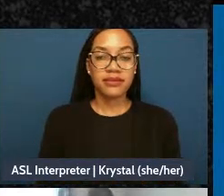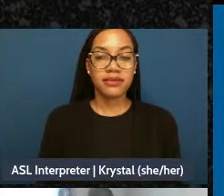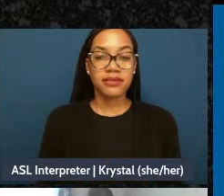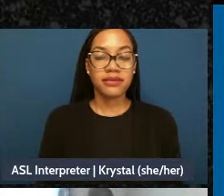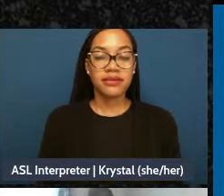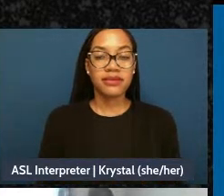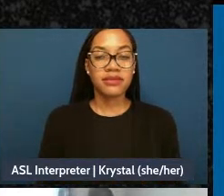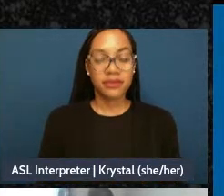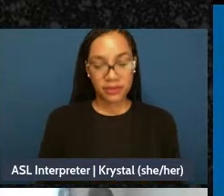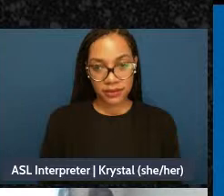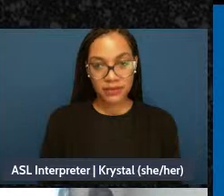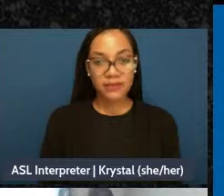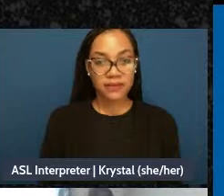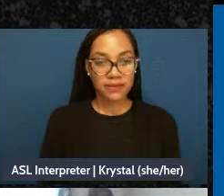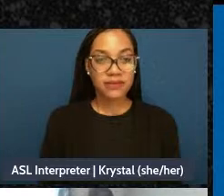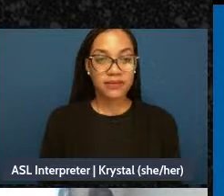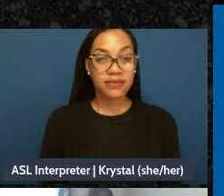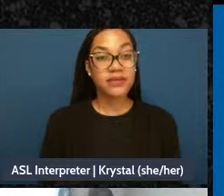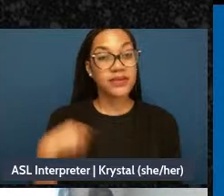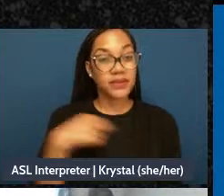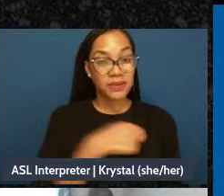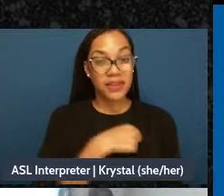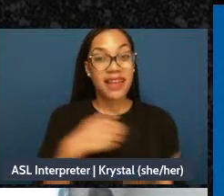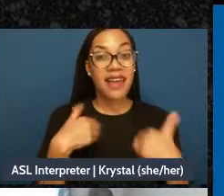We have things to do. So I'm going to pass it on